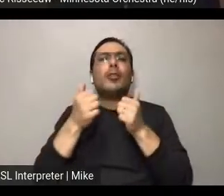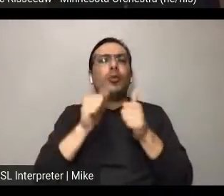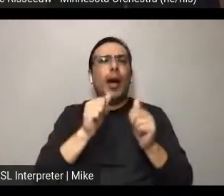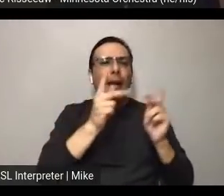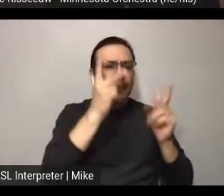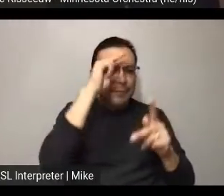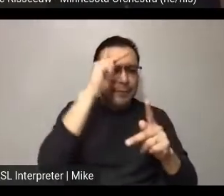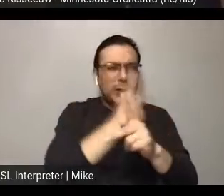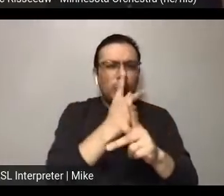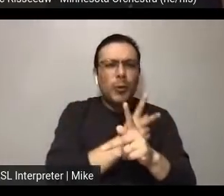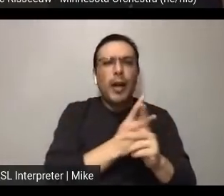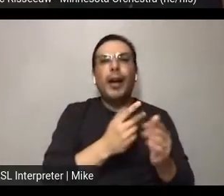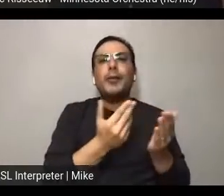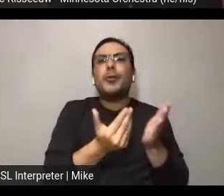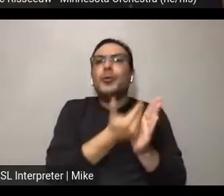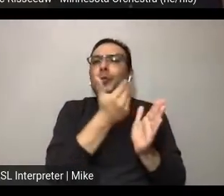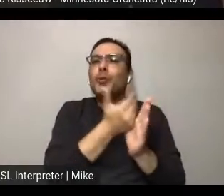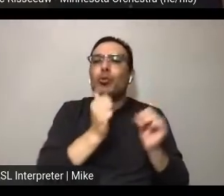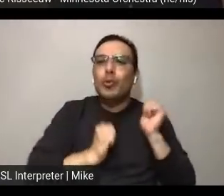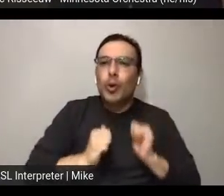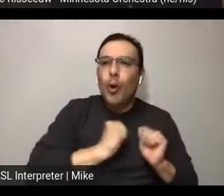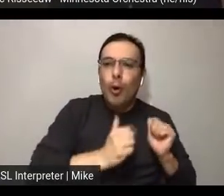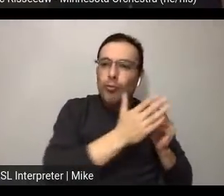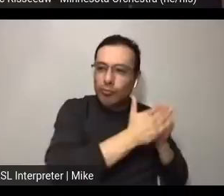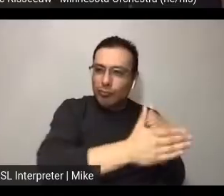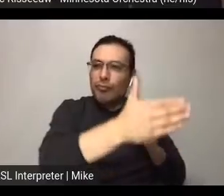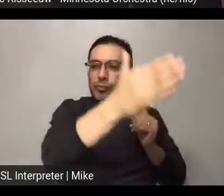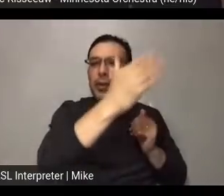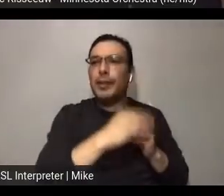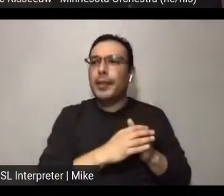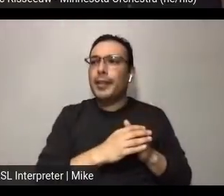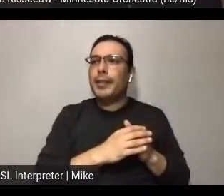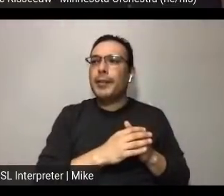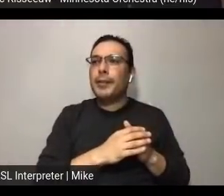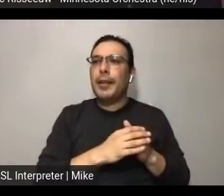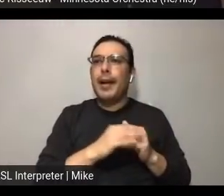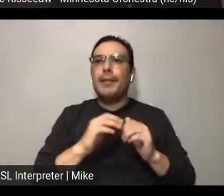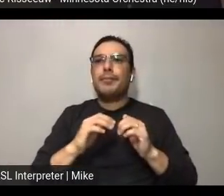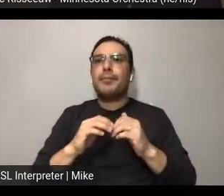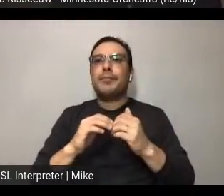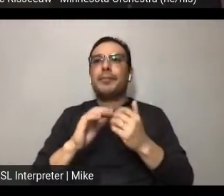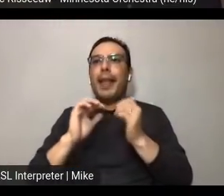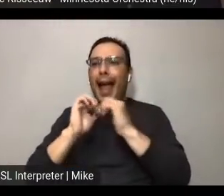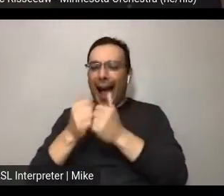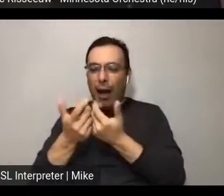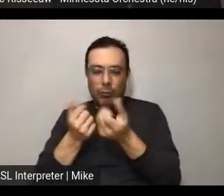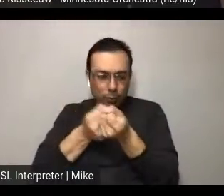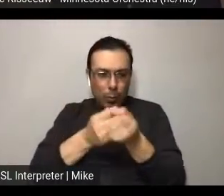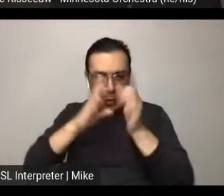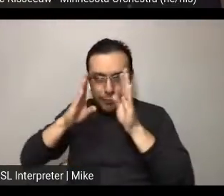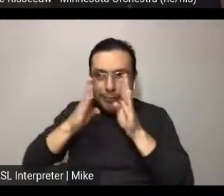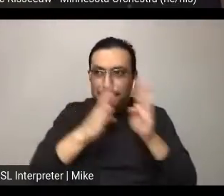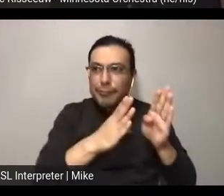can, you know, help the directly affected communities. And, yeah, have